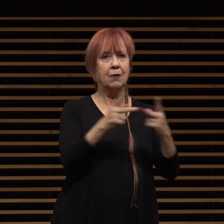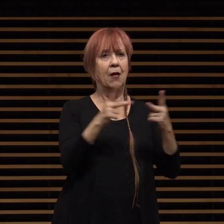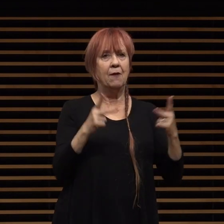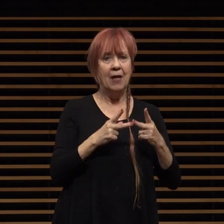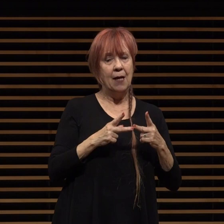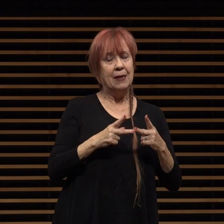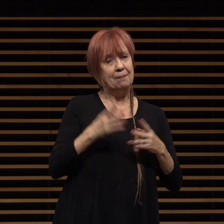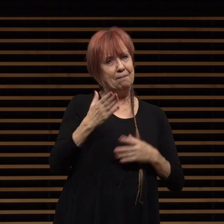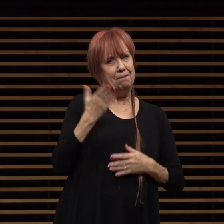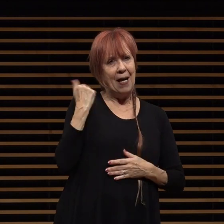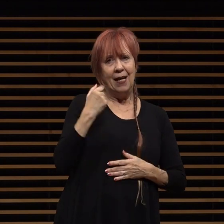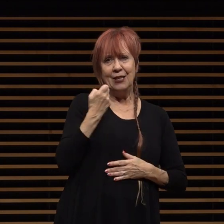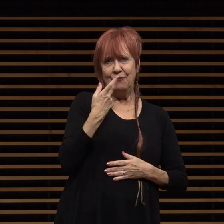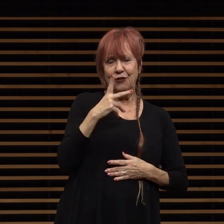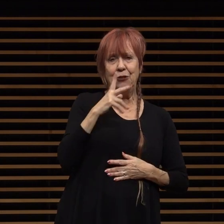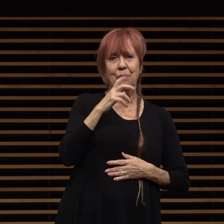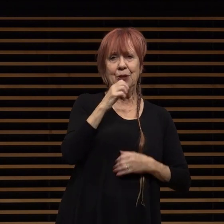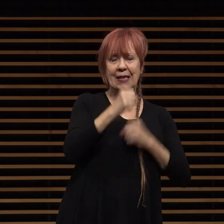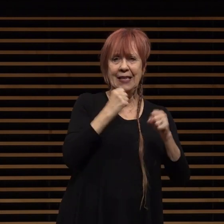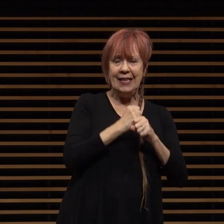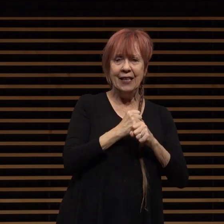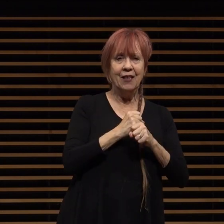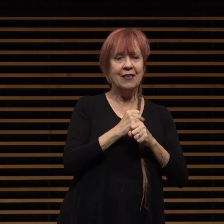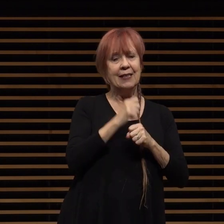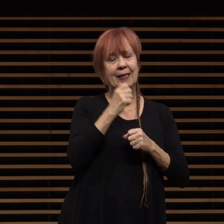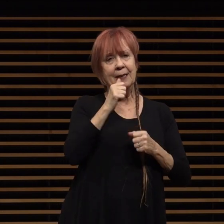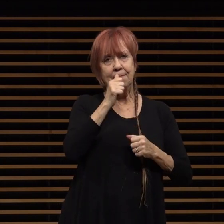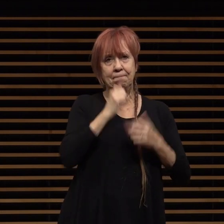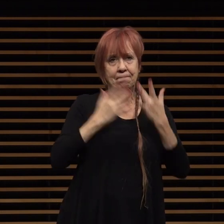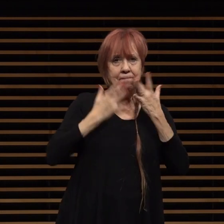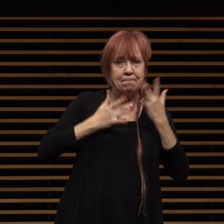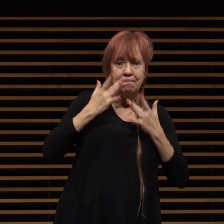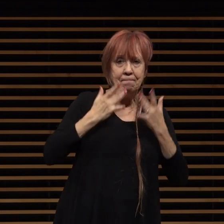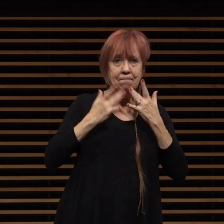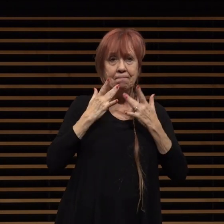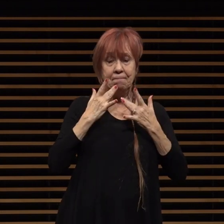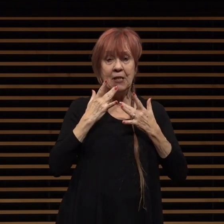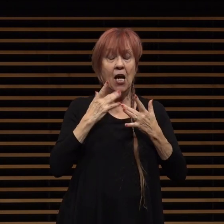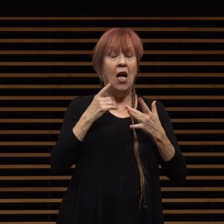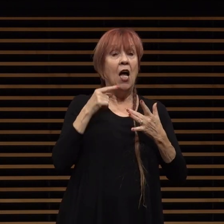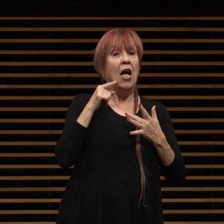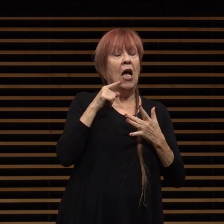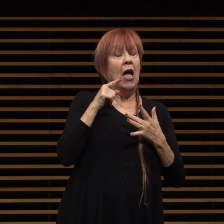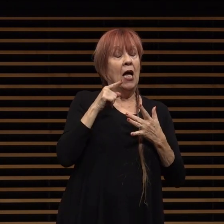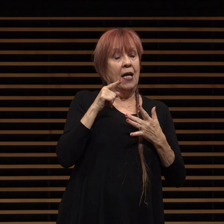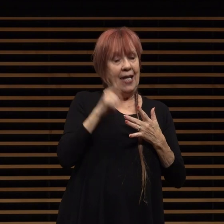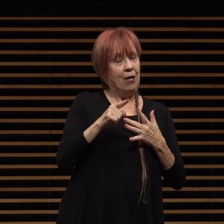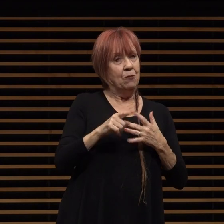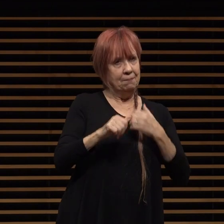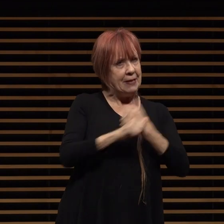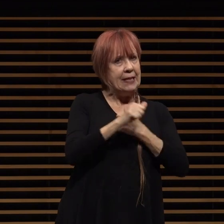while a global pandemic threatened its